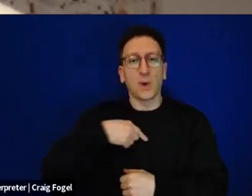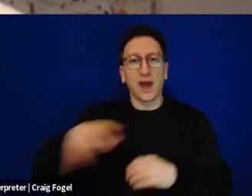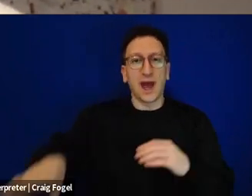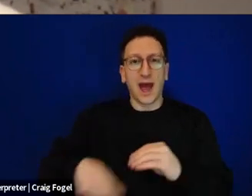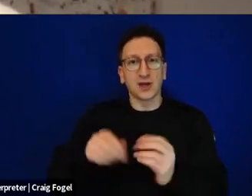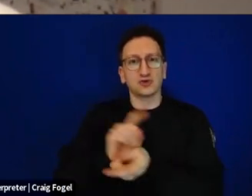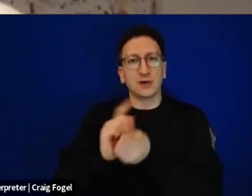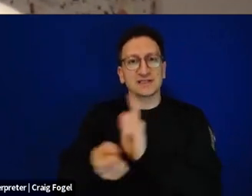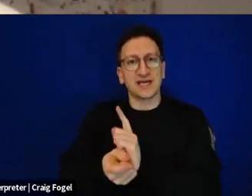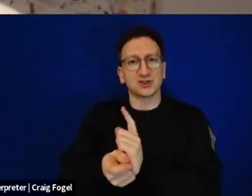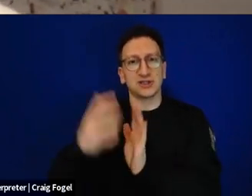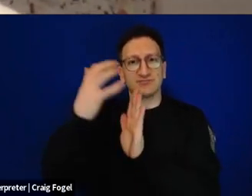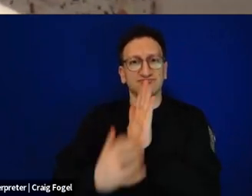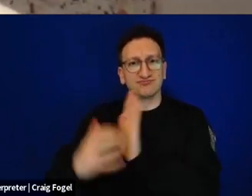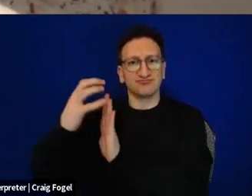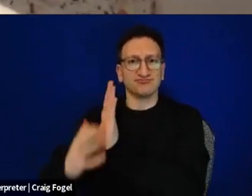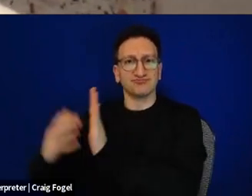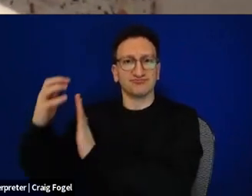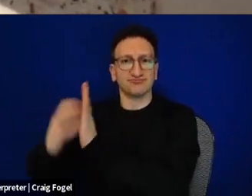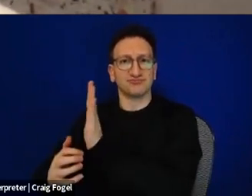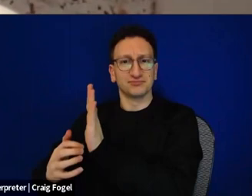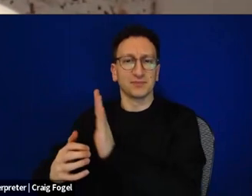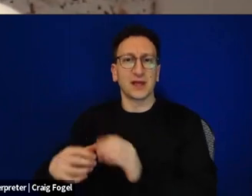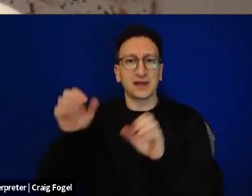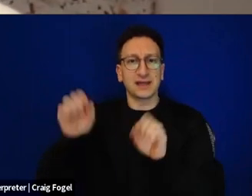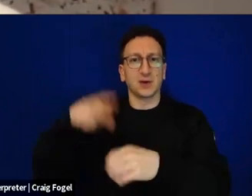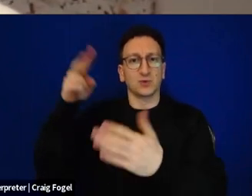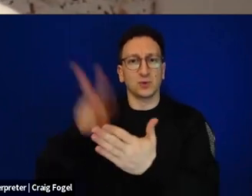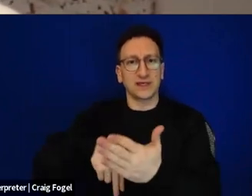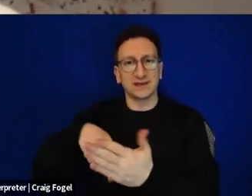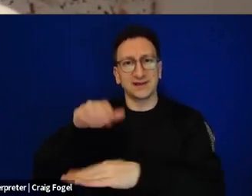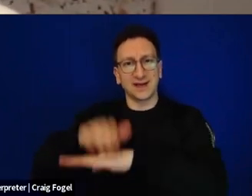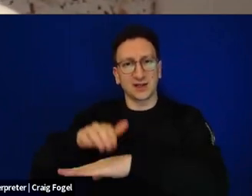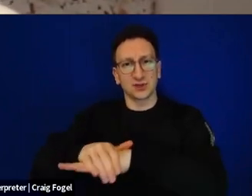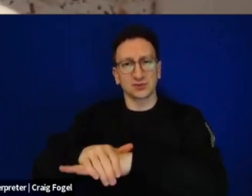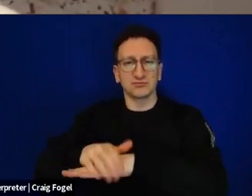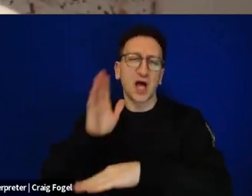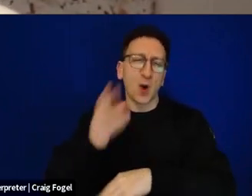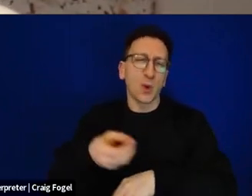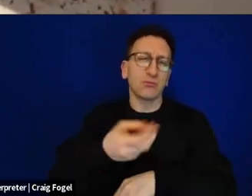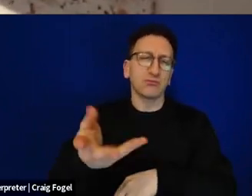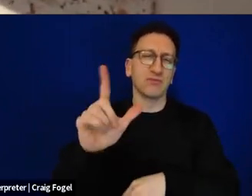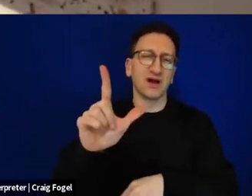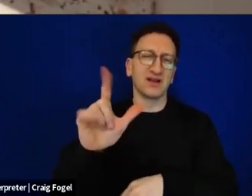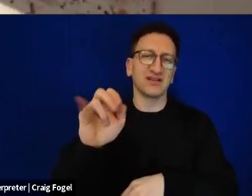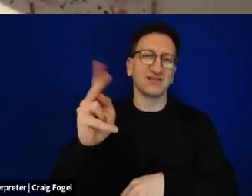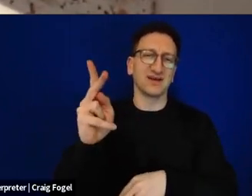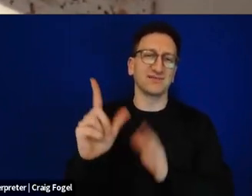the highlights from our new Haggadah into English. And I'll put the link to that in the chat as well.